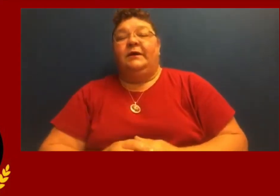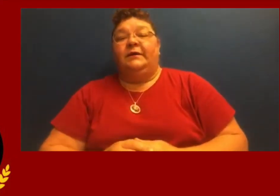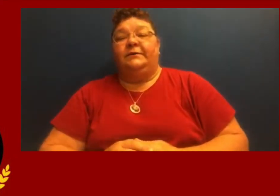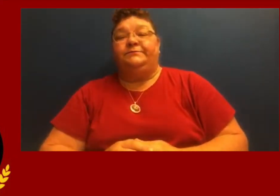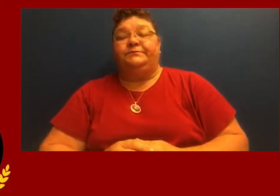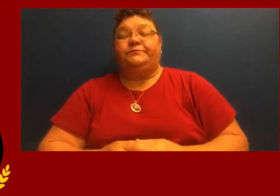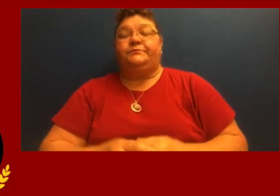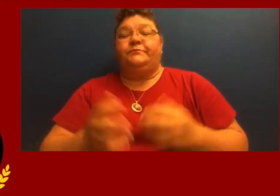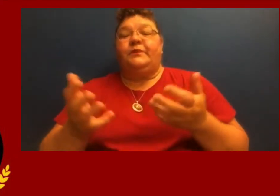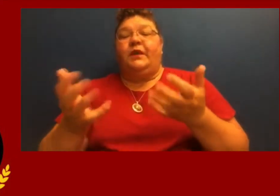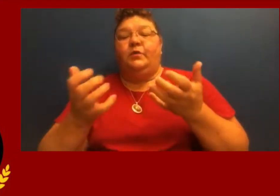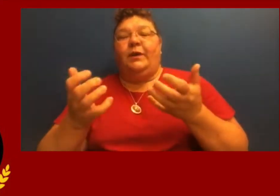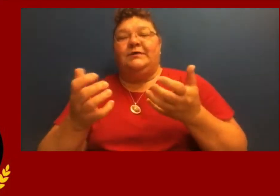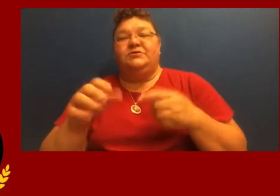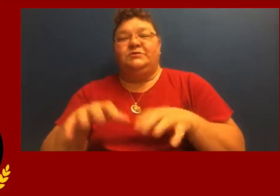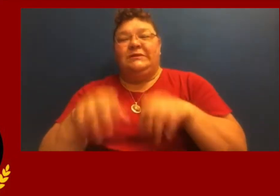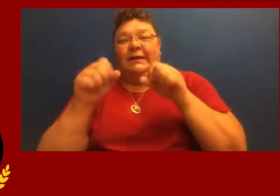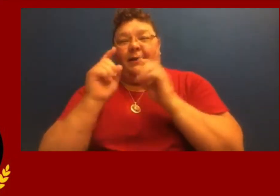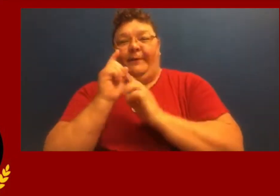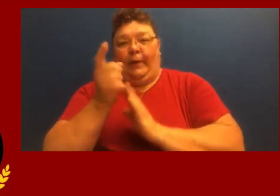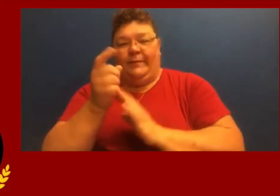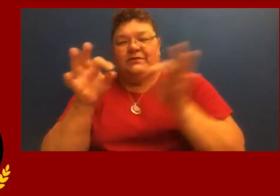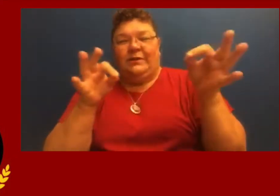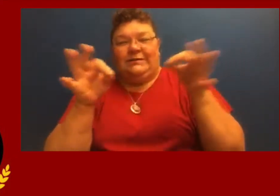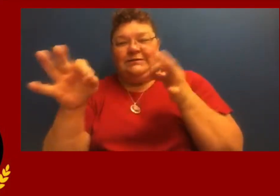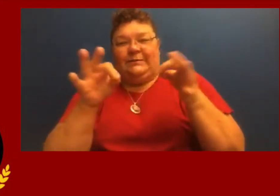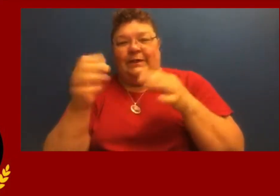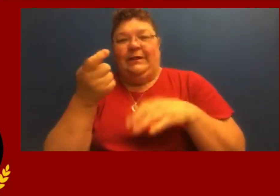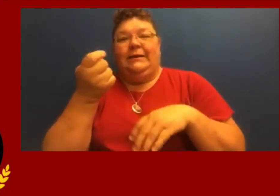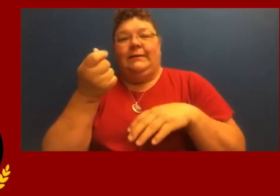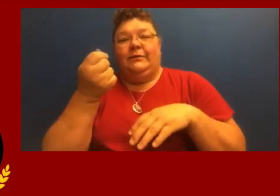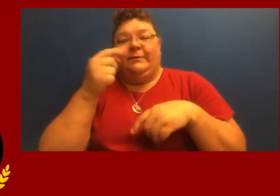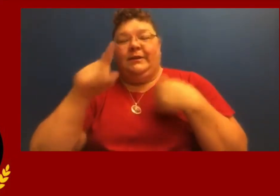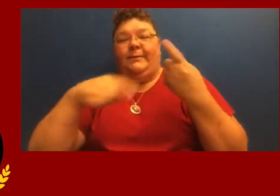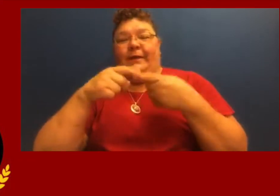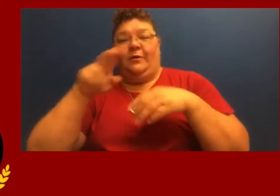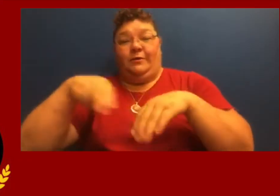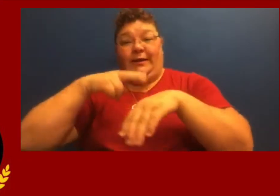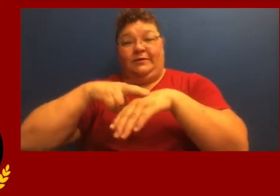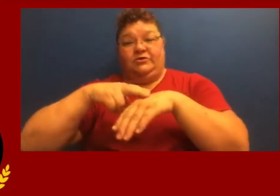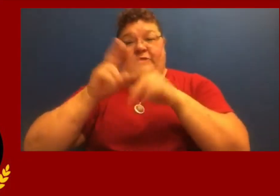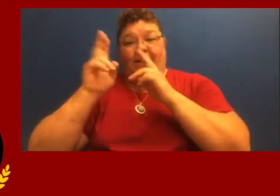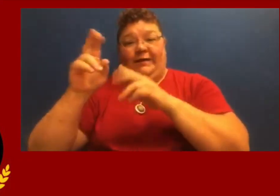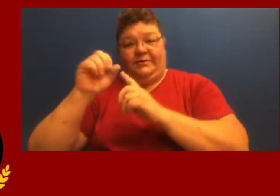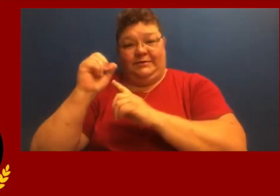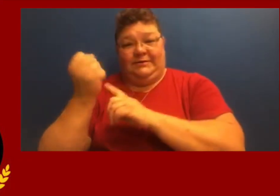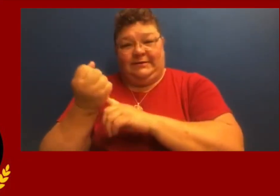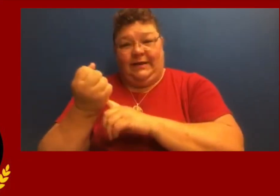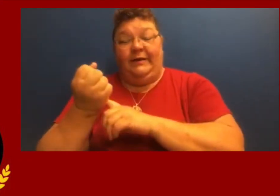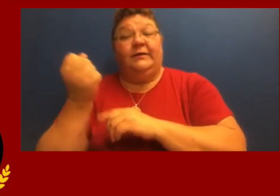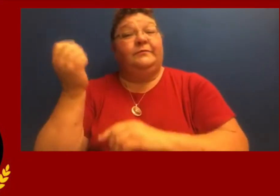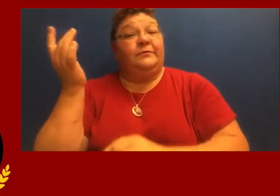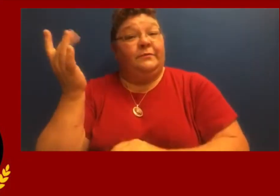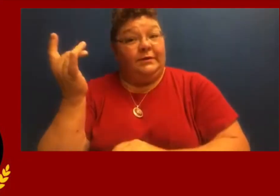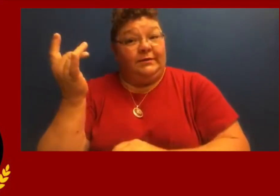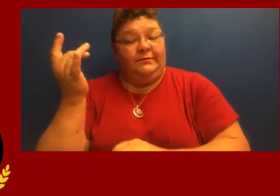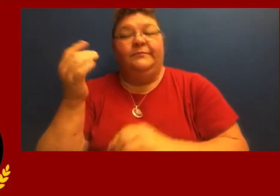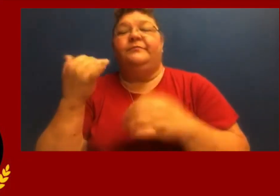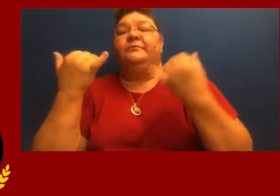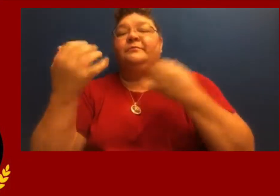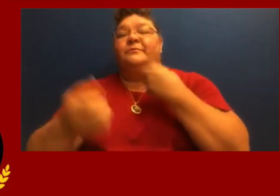I wanted to take a moment and describe a little bit about the National Honor Society.